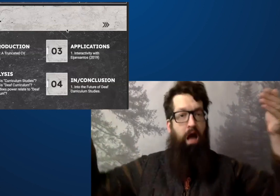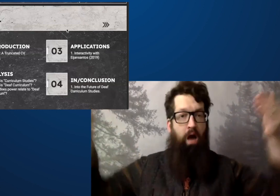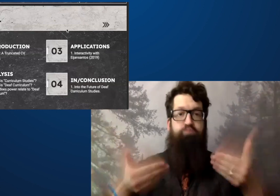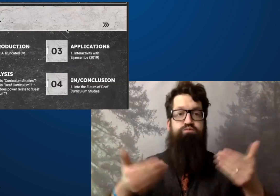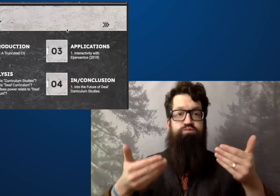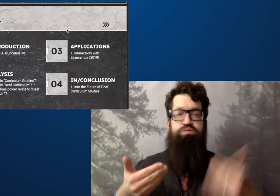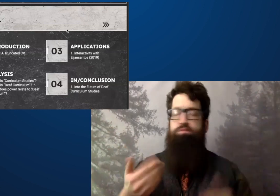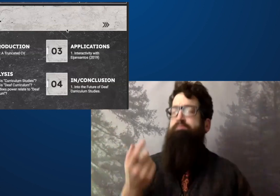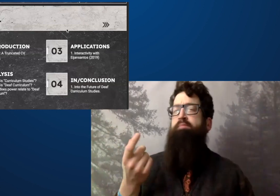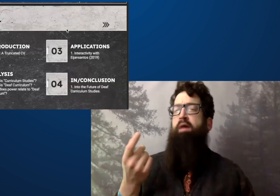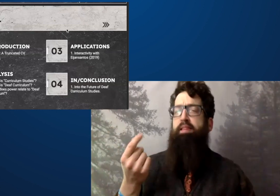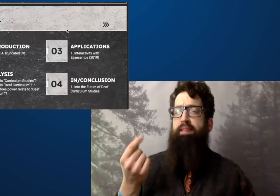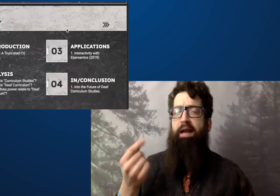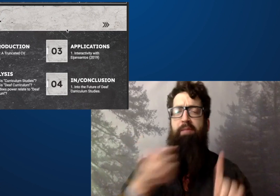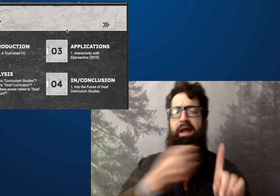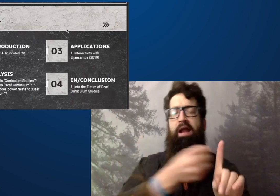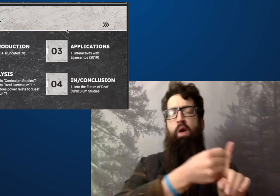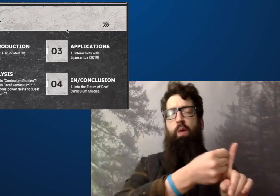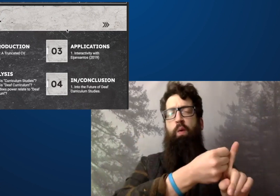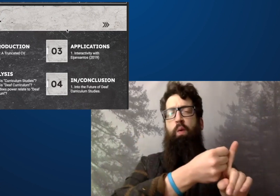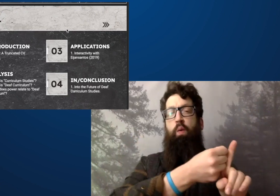I'll start off by introducing myself